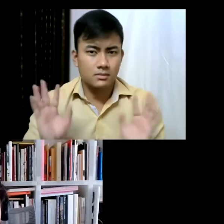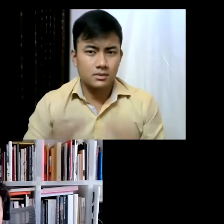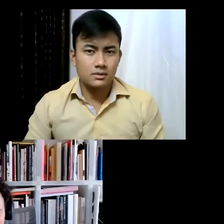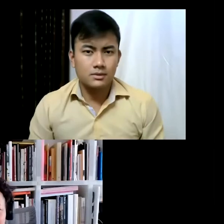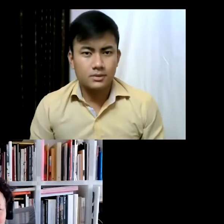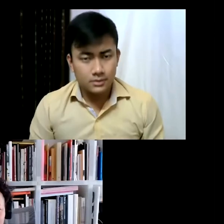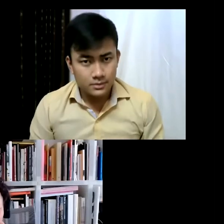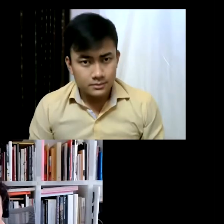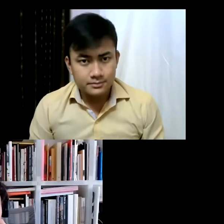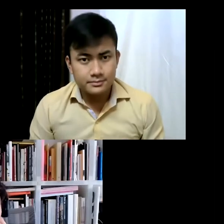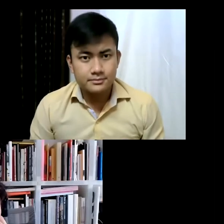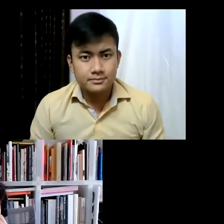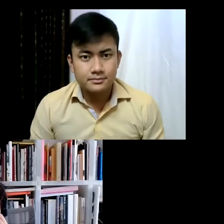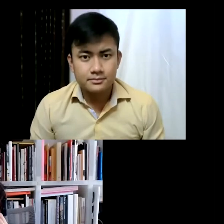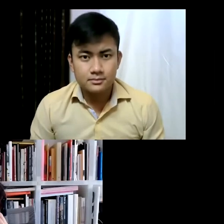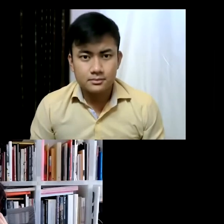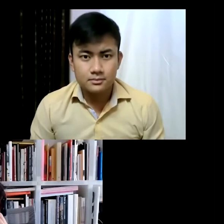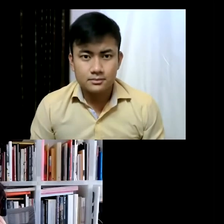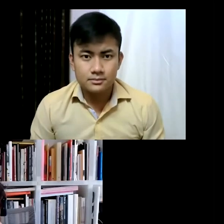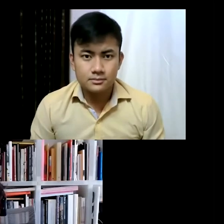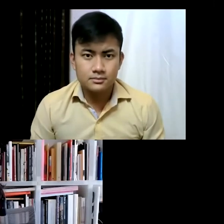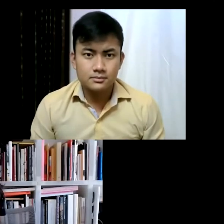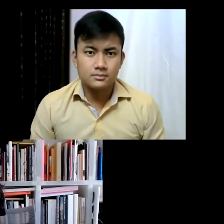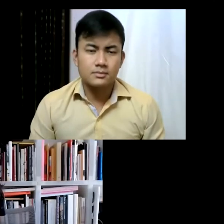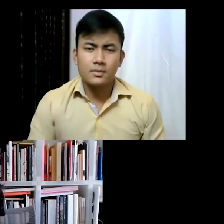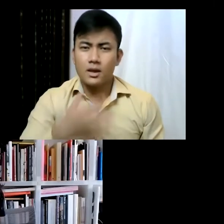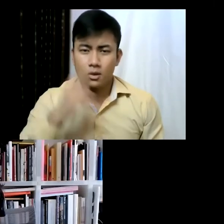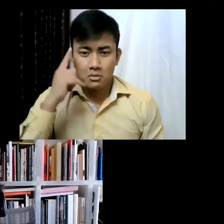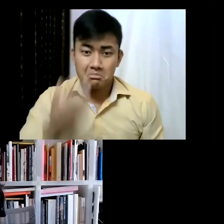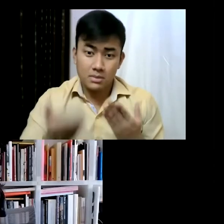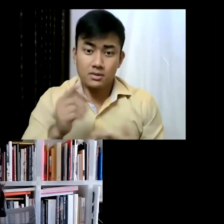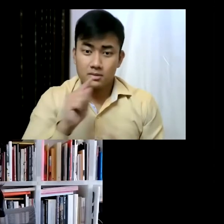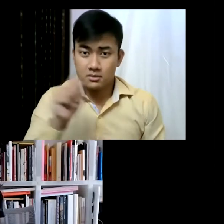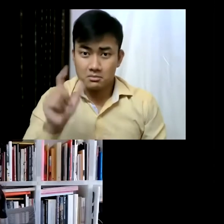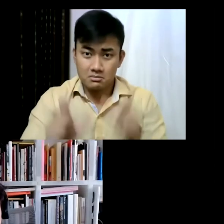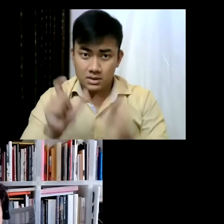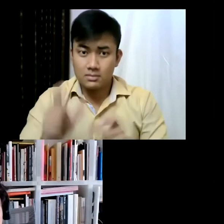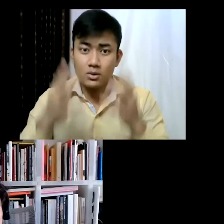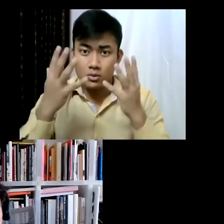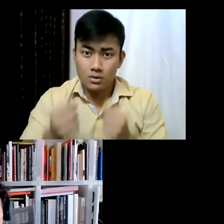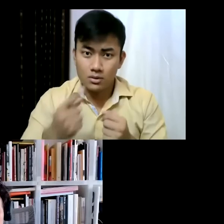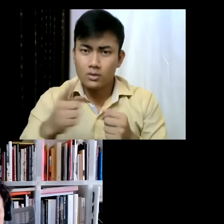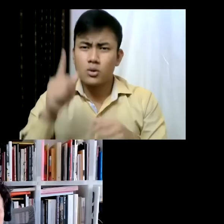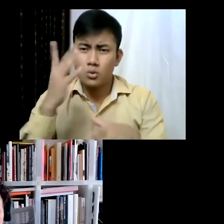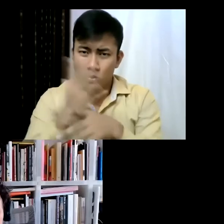Yeah! I want our audiences all to understand the scope of the work that you've really done Cecilia,